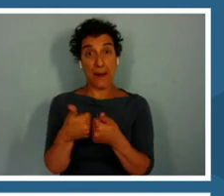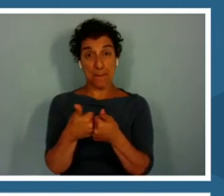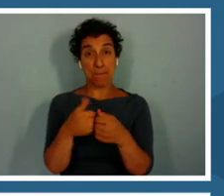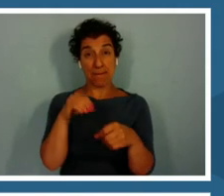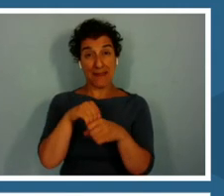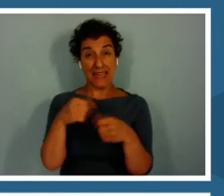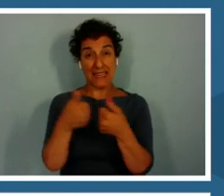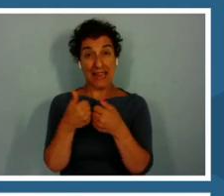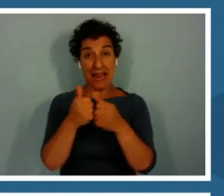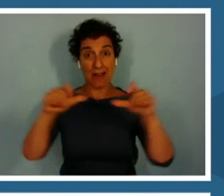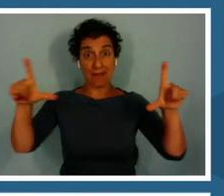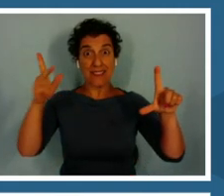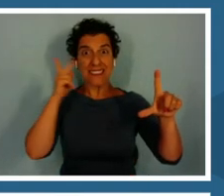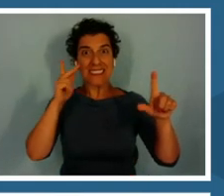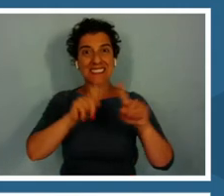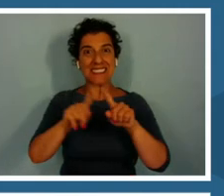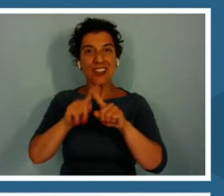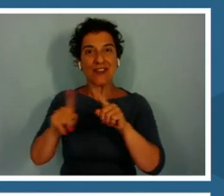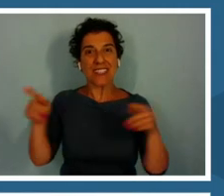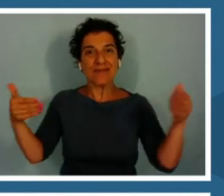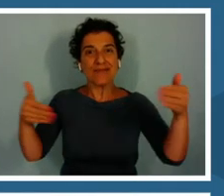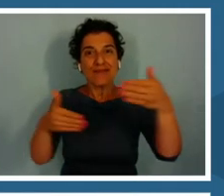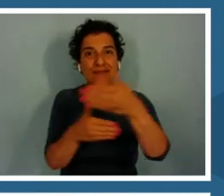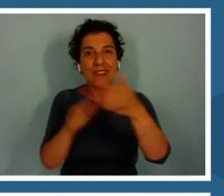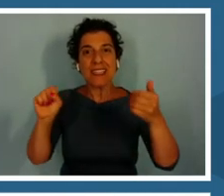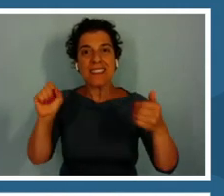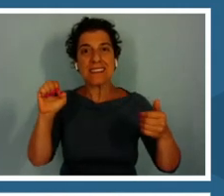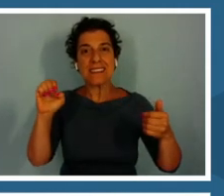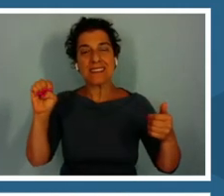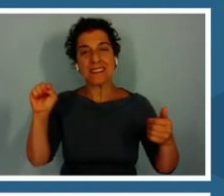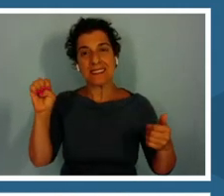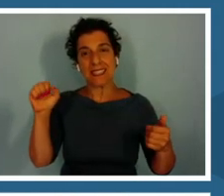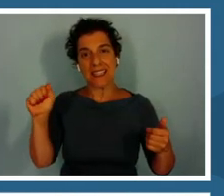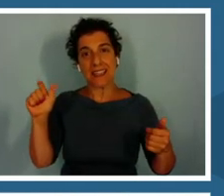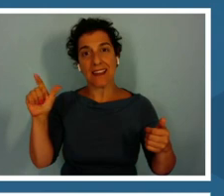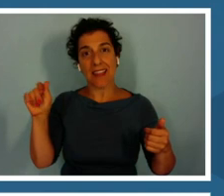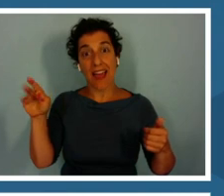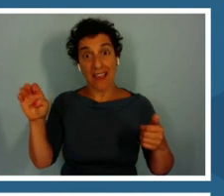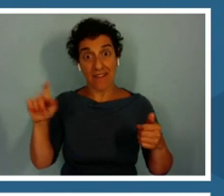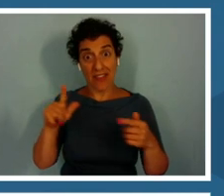life is connected that the roof supports brick when they are done playing the game they will